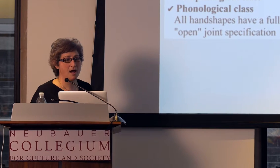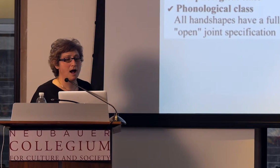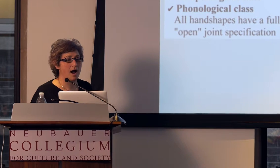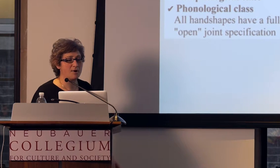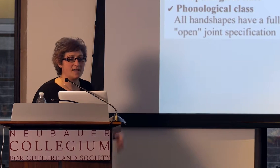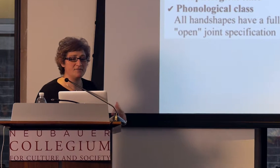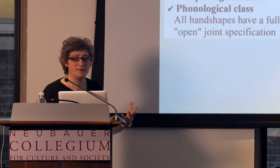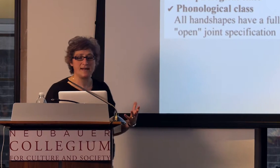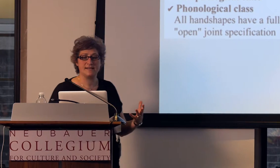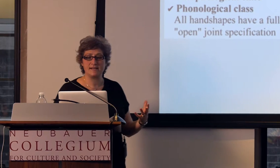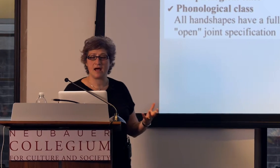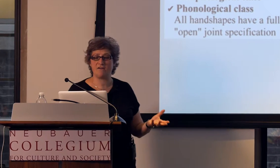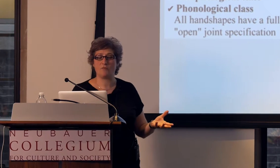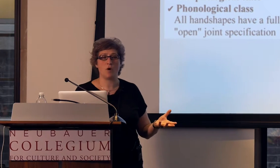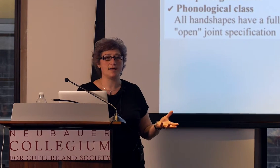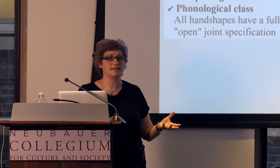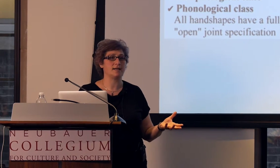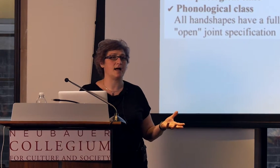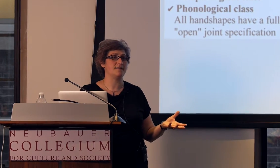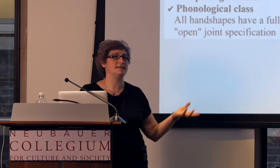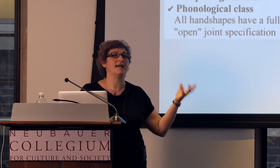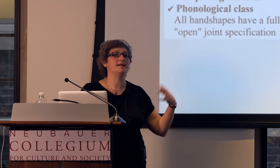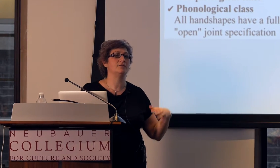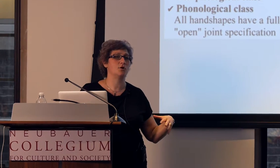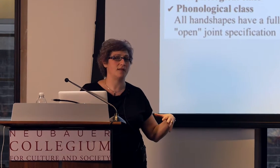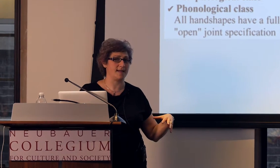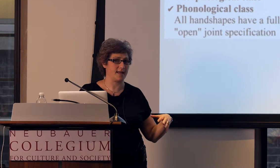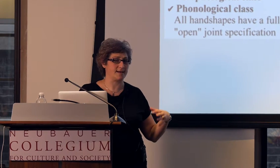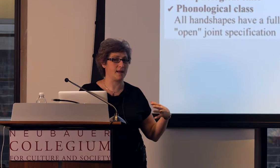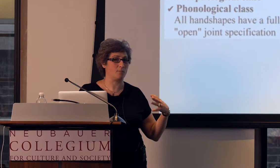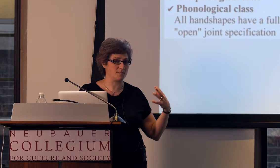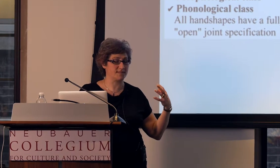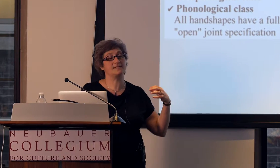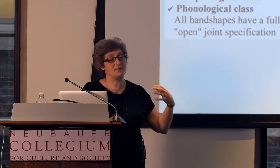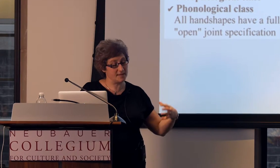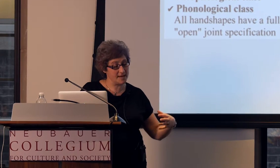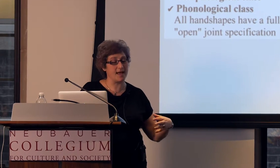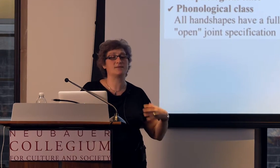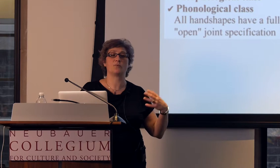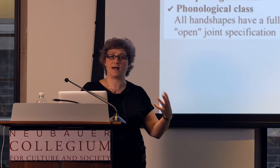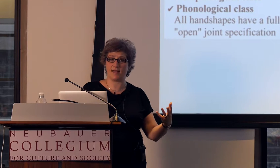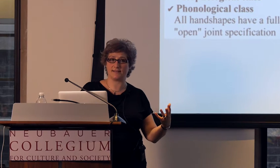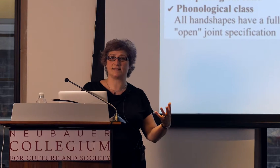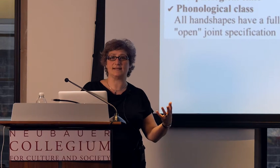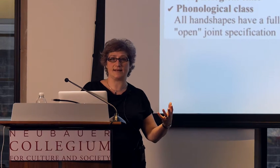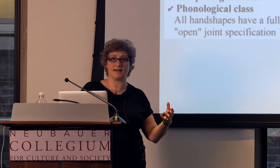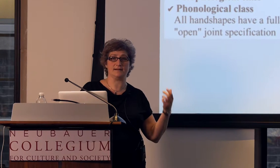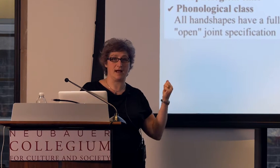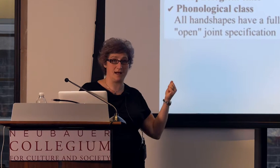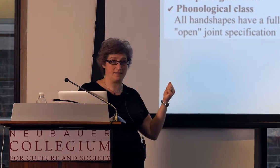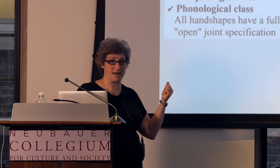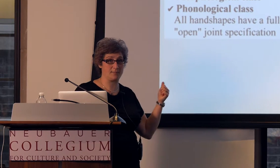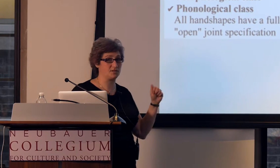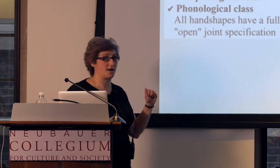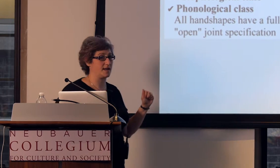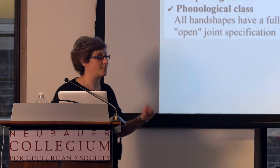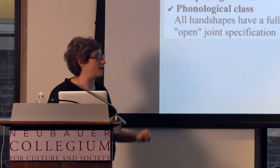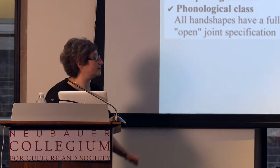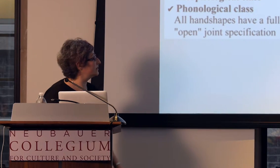I wanna give you an idea now, of what the data look like and the stimuli as well as the data I'll be talking about